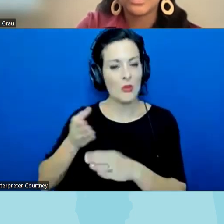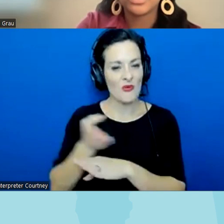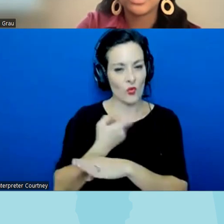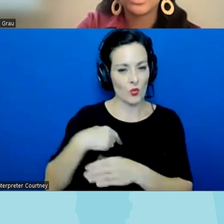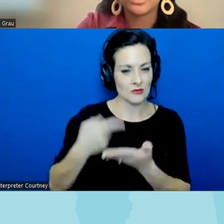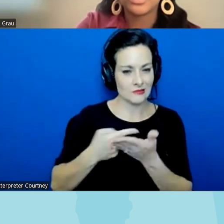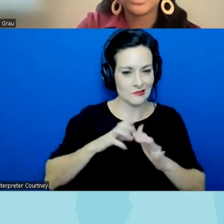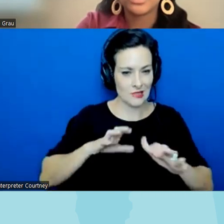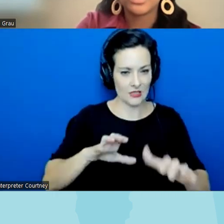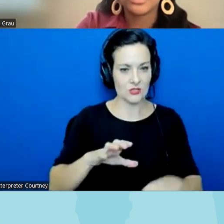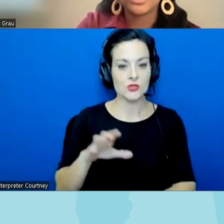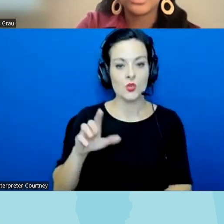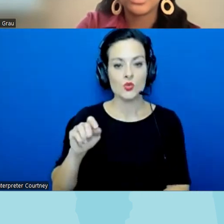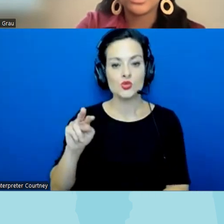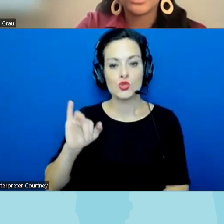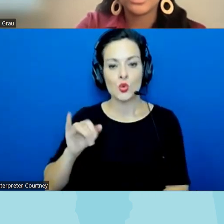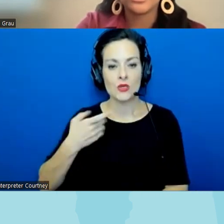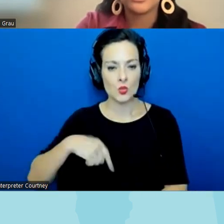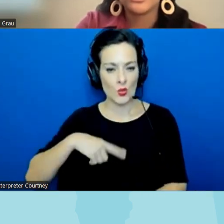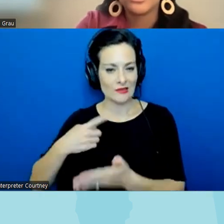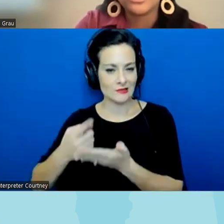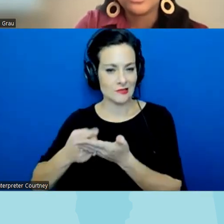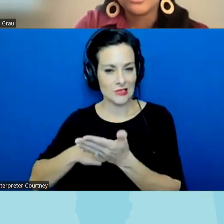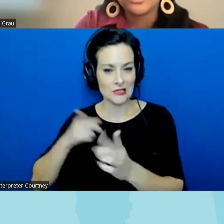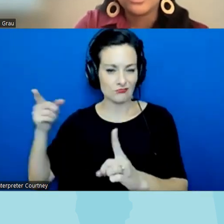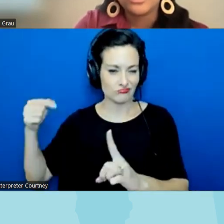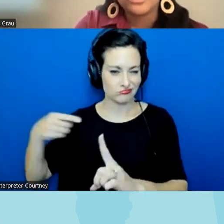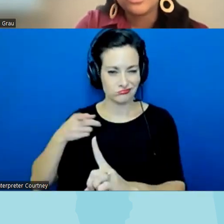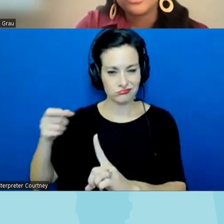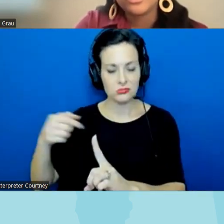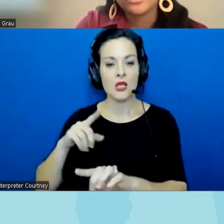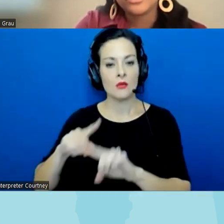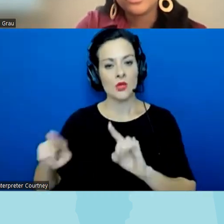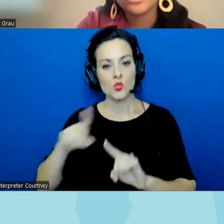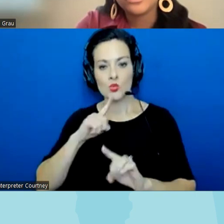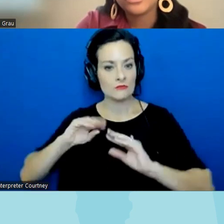of talked a little bit around this um earlier but um just kind of explicitly how how does